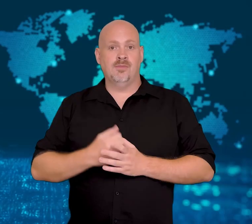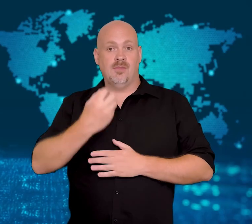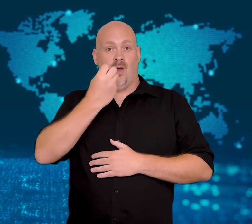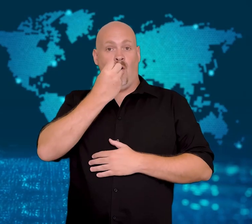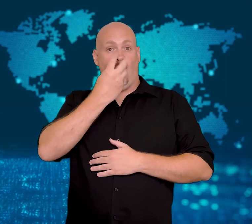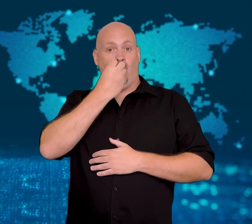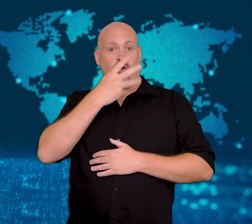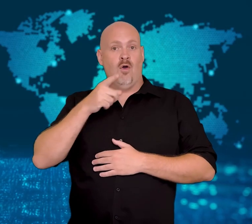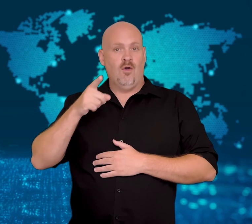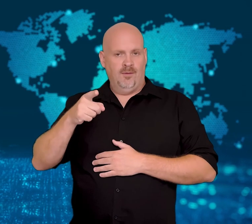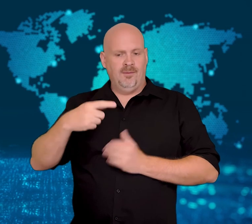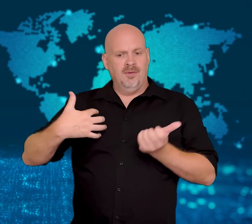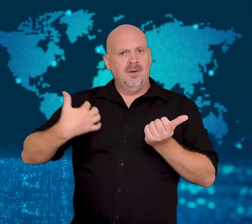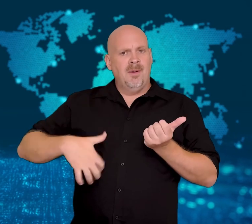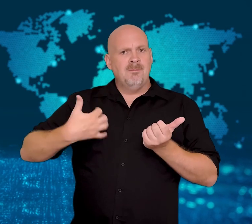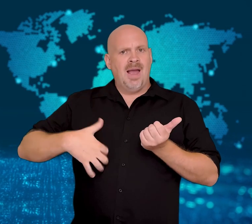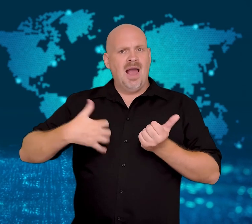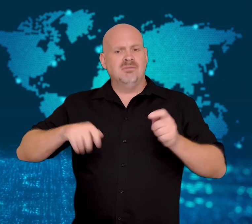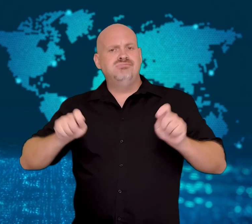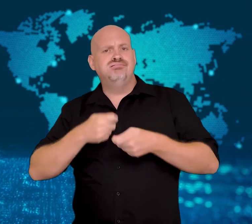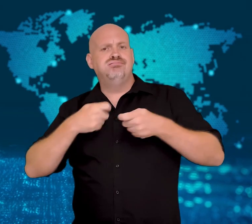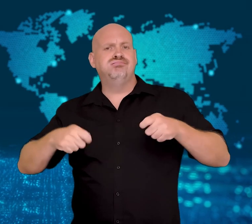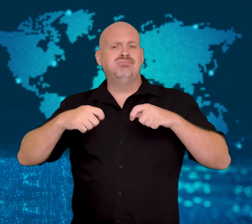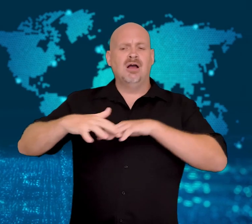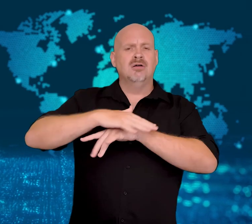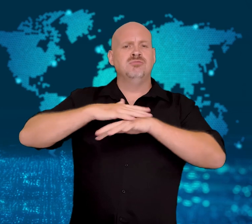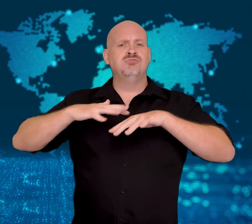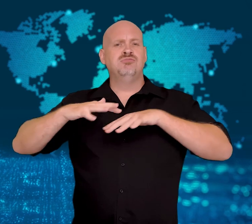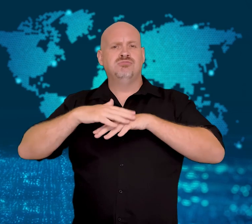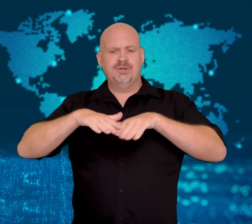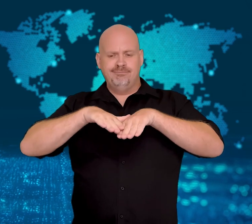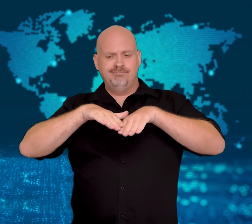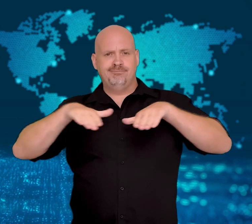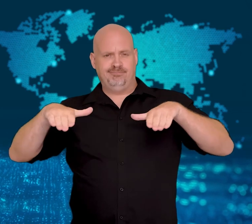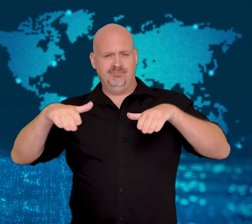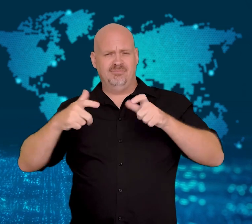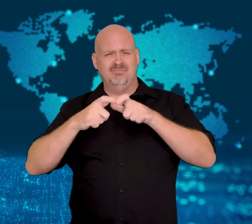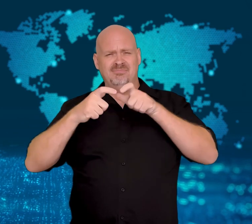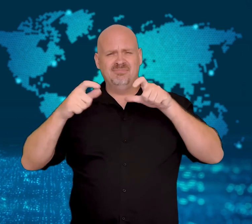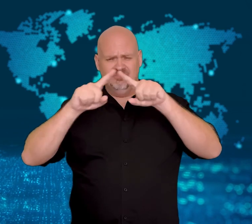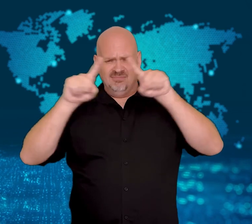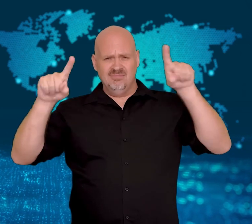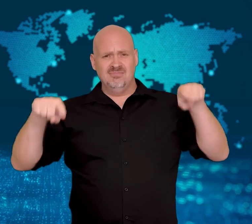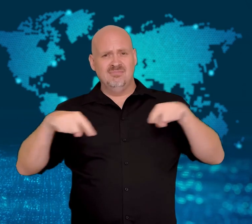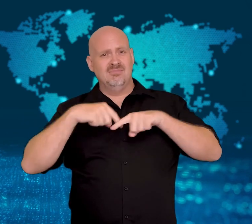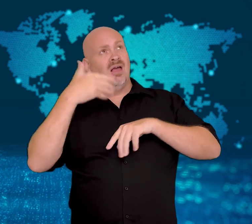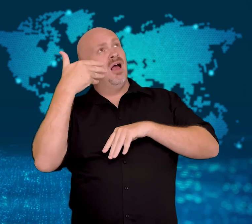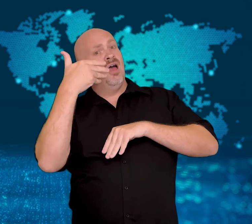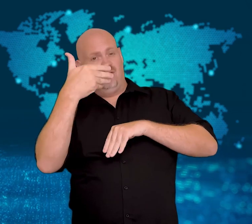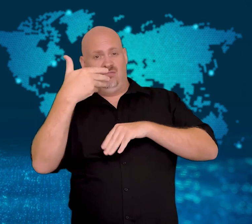[GAVIN]: A giant screen fell during a band's performance in Hong Kong.